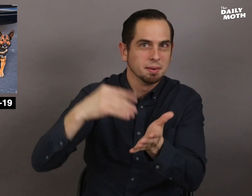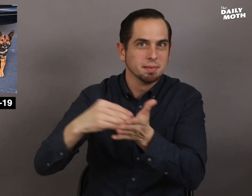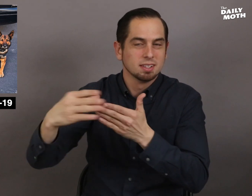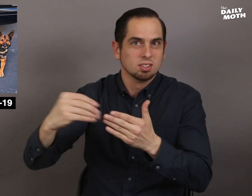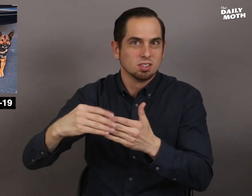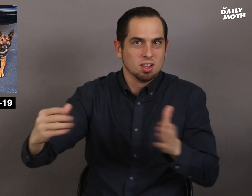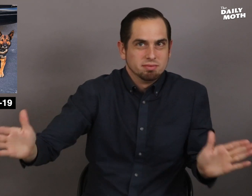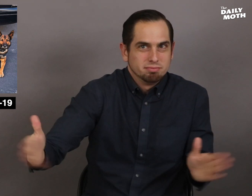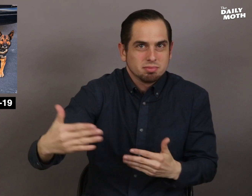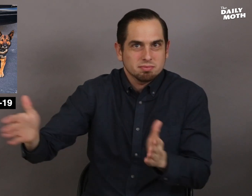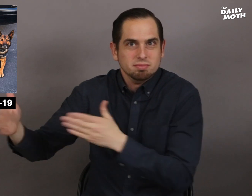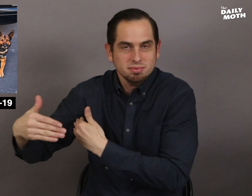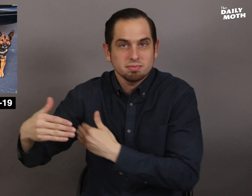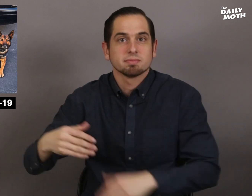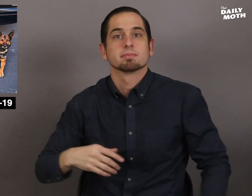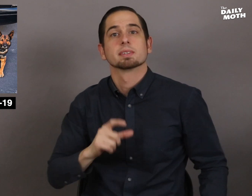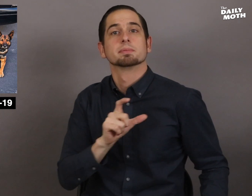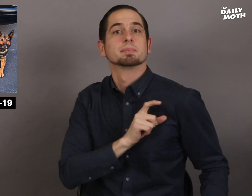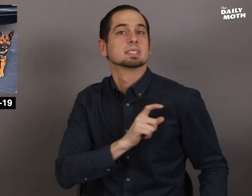almost a million in total.